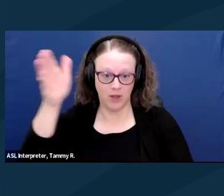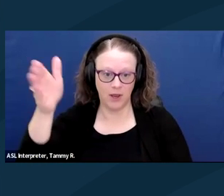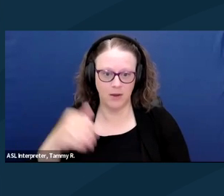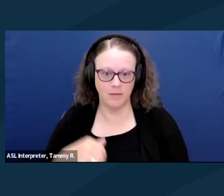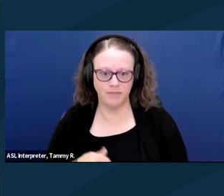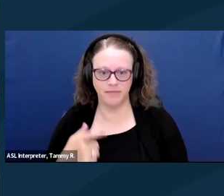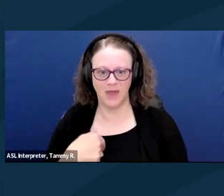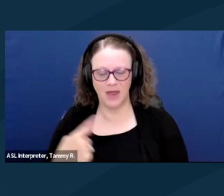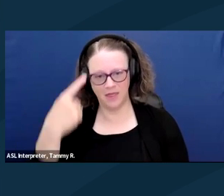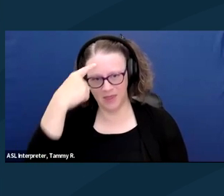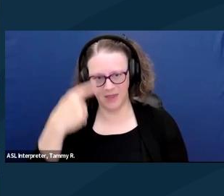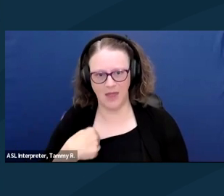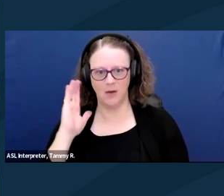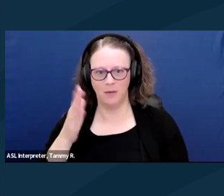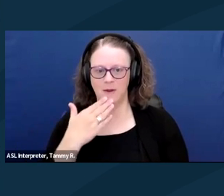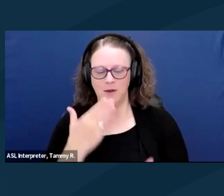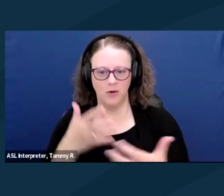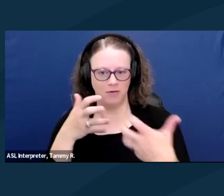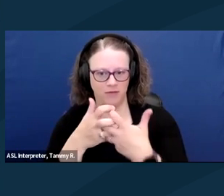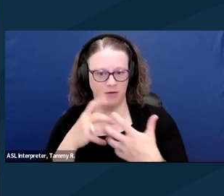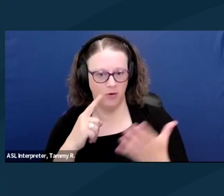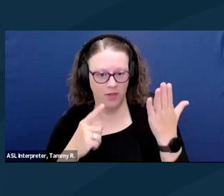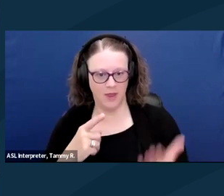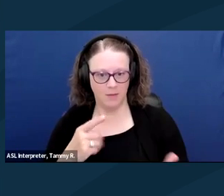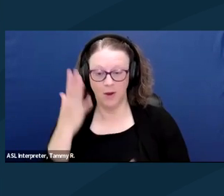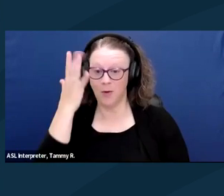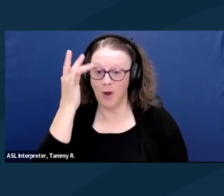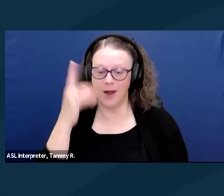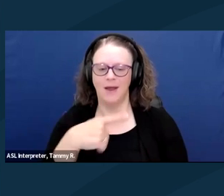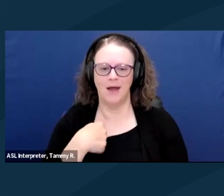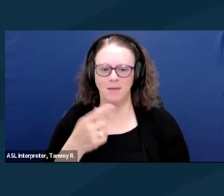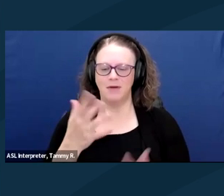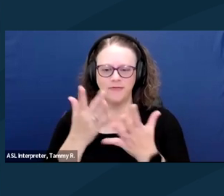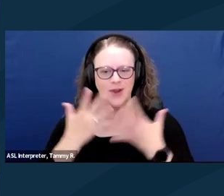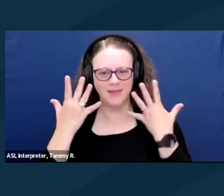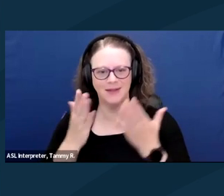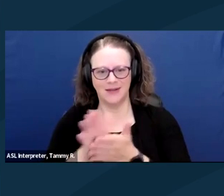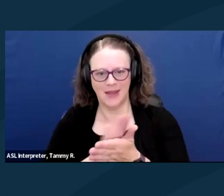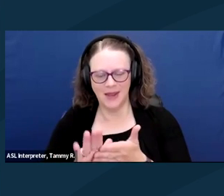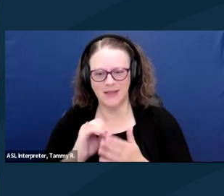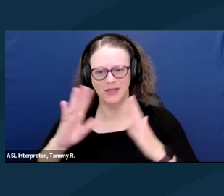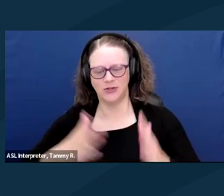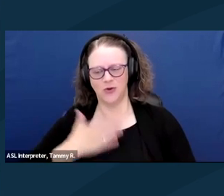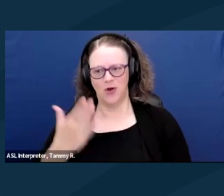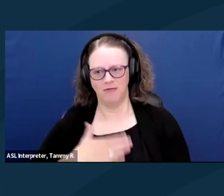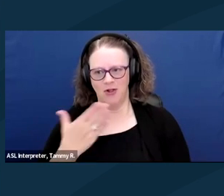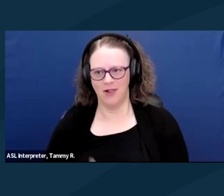I think I would be a good fit for them because I'm friendly, nice, and joyful.